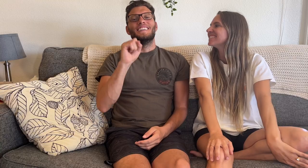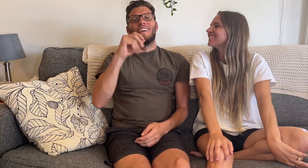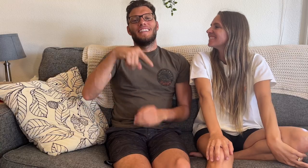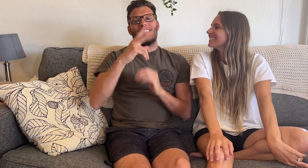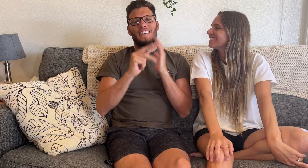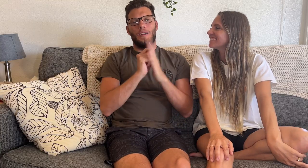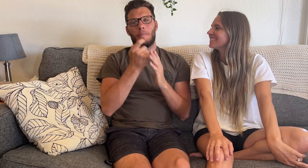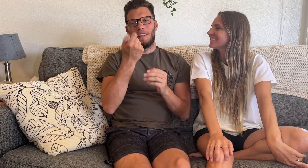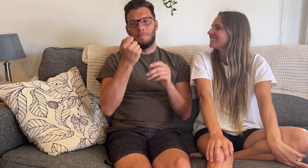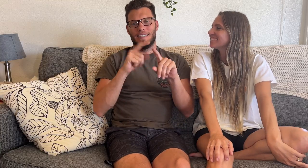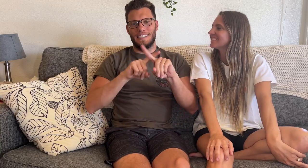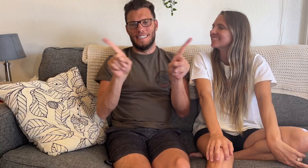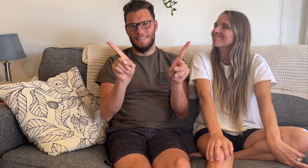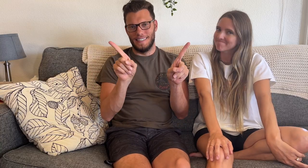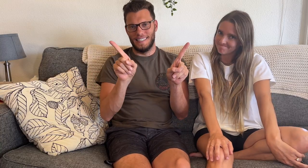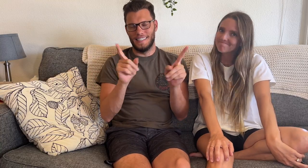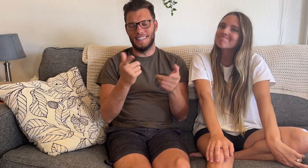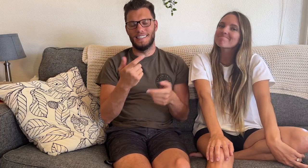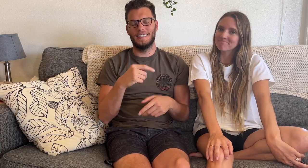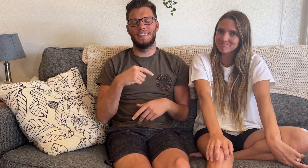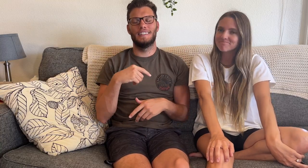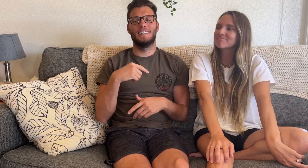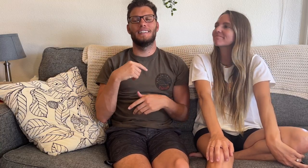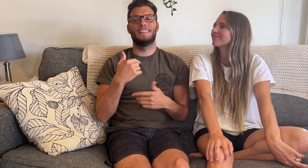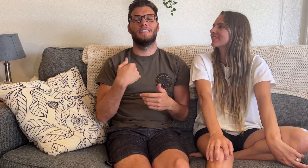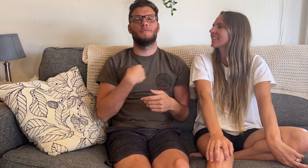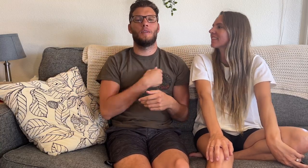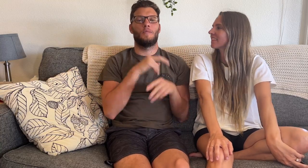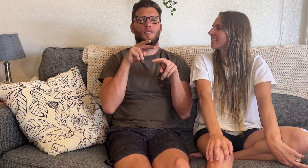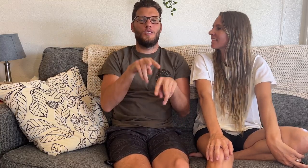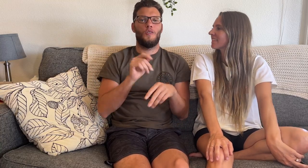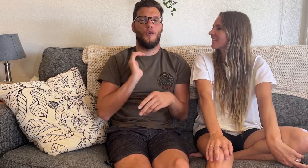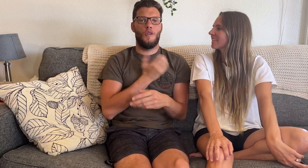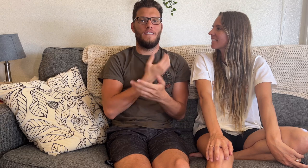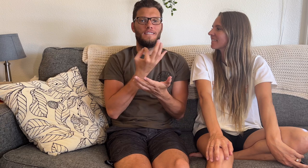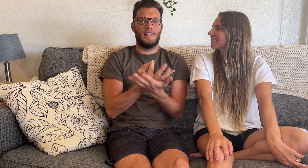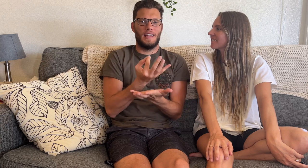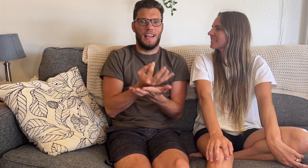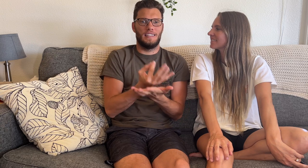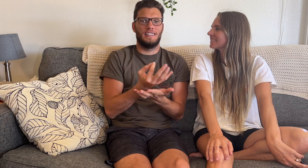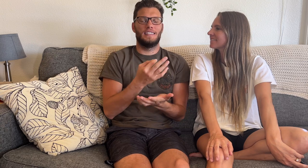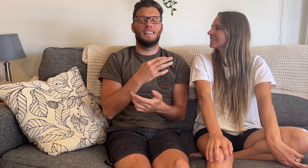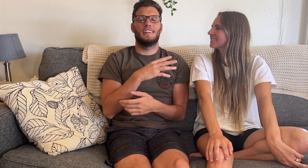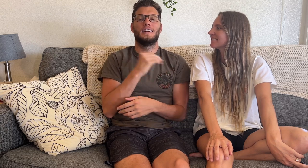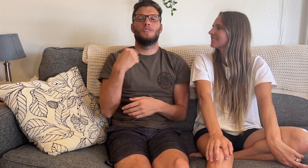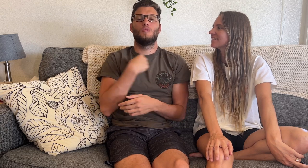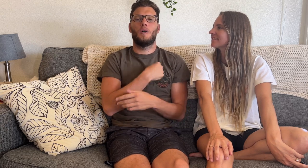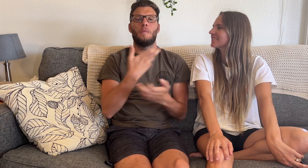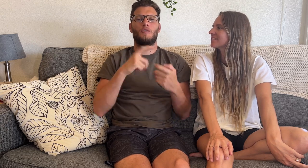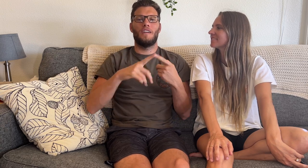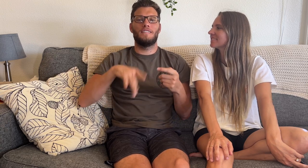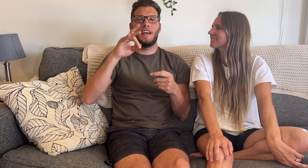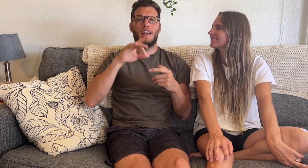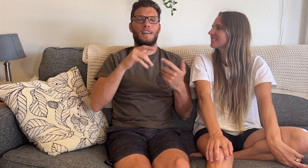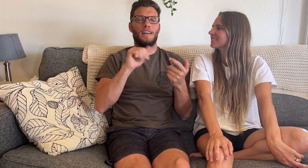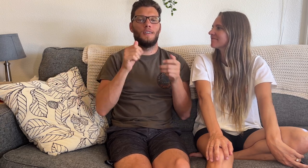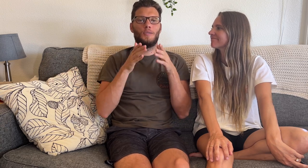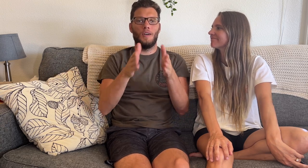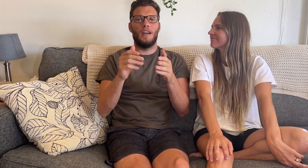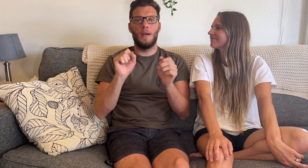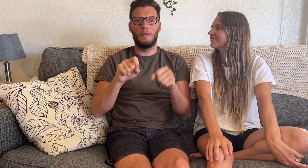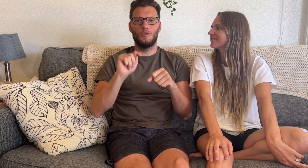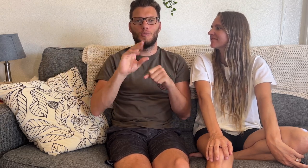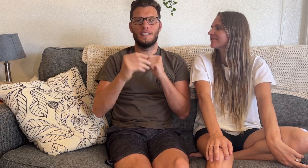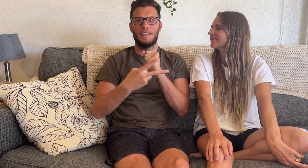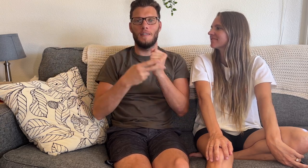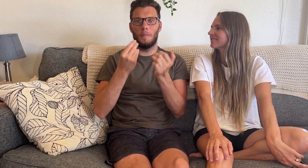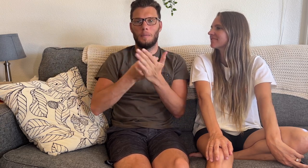So this video is a little different. We’ve been looking at our finances and wanted to find ways where we could save